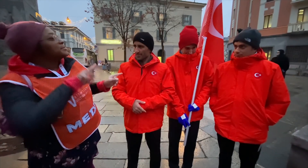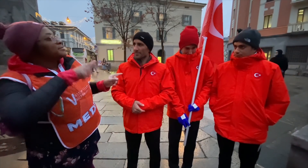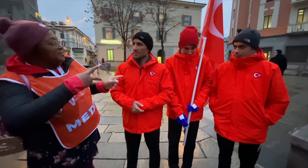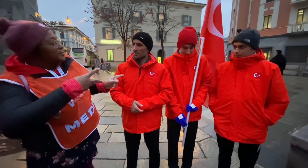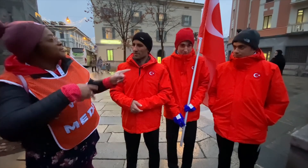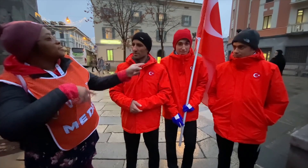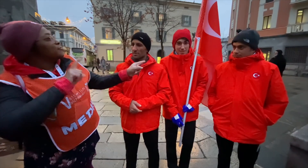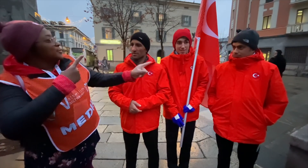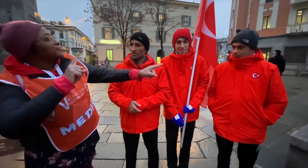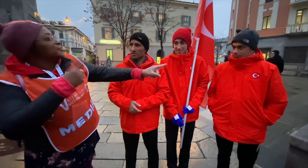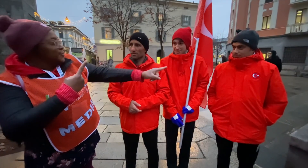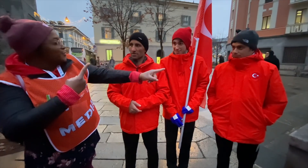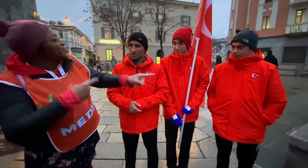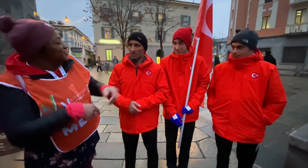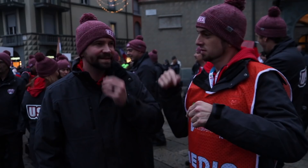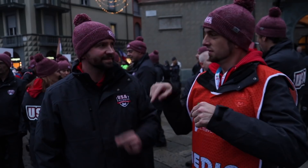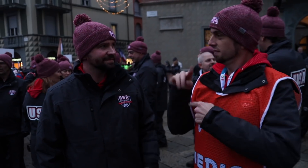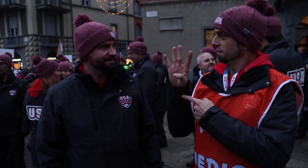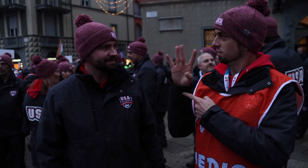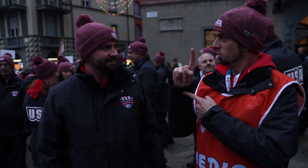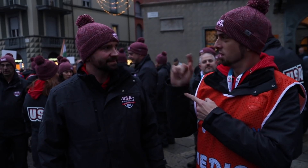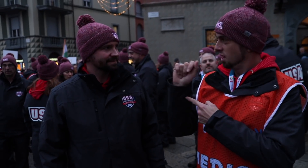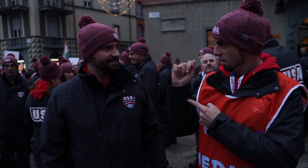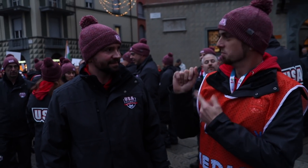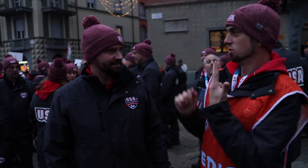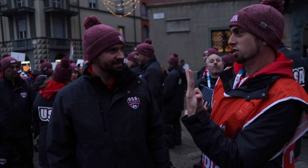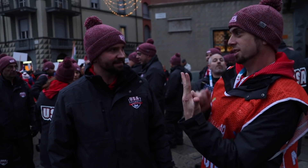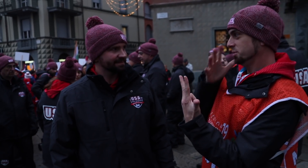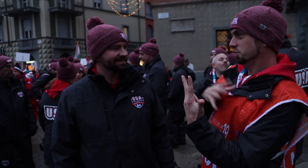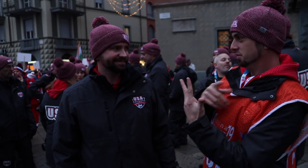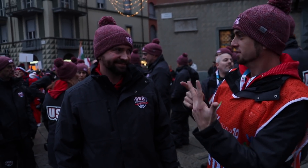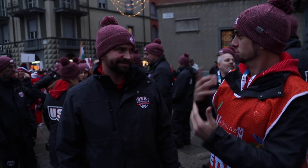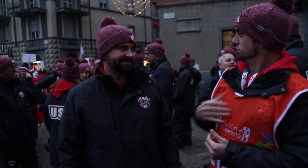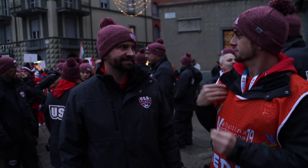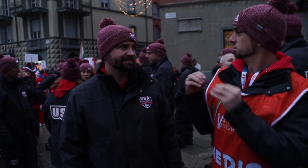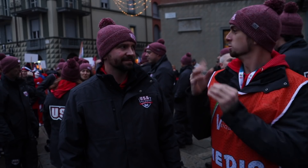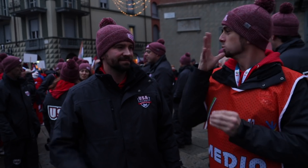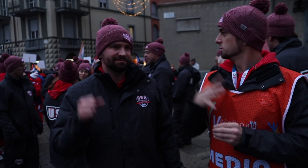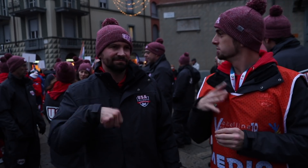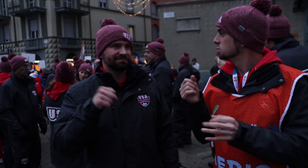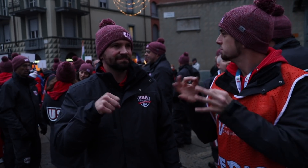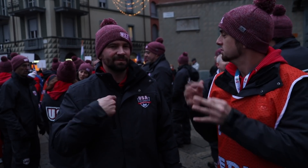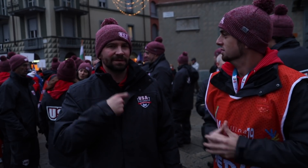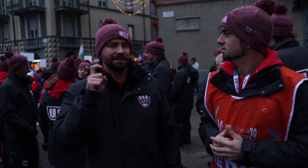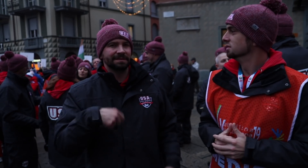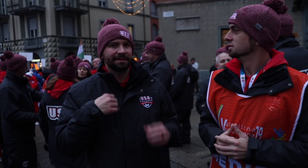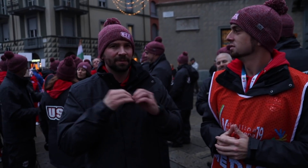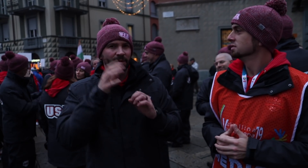So it's your second, but their first. There are 41 U.S. athletes, but only three females. Do you wish there were more females? Absolutely.